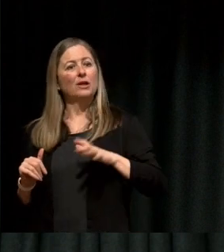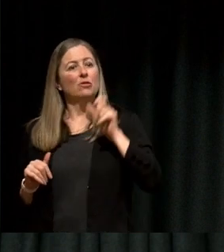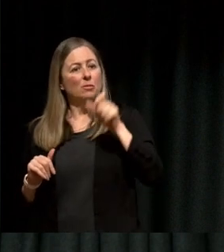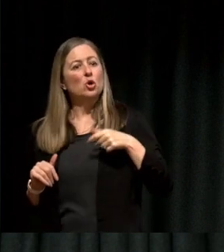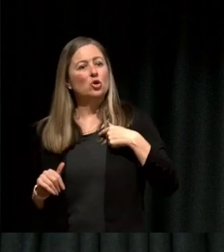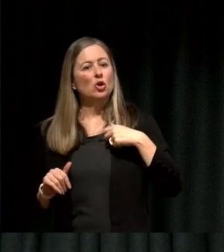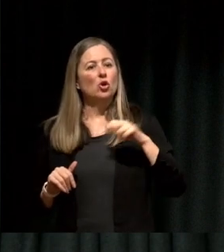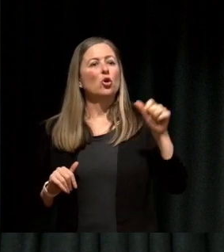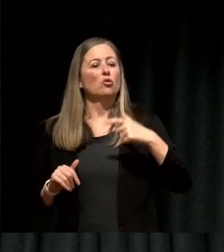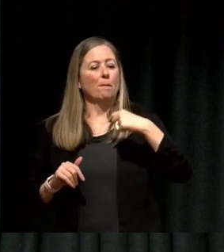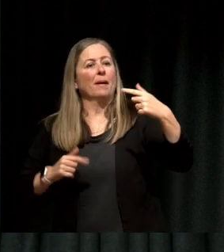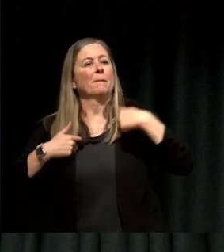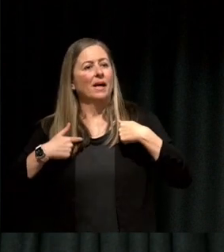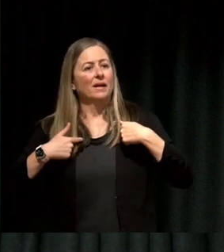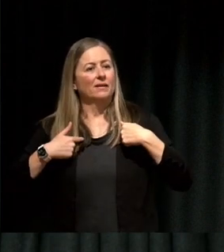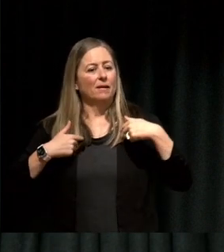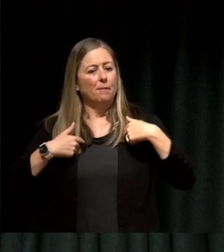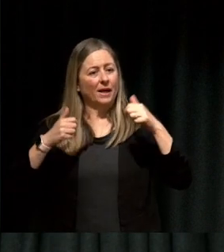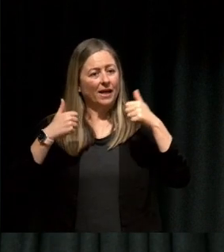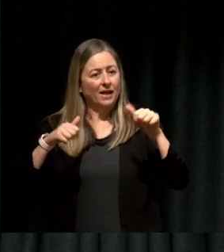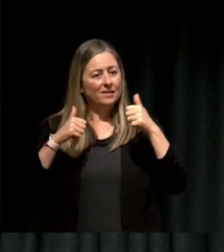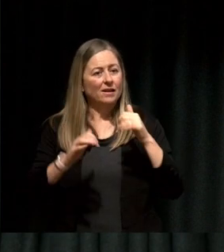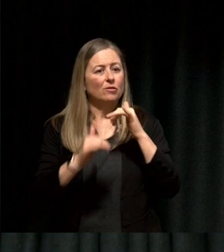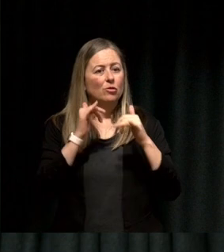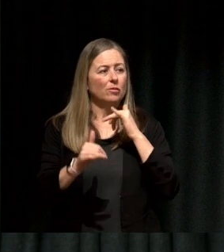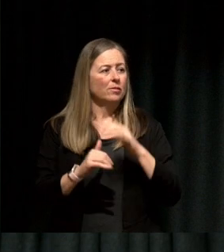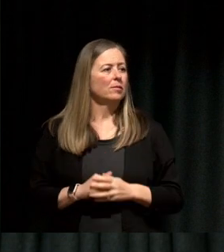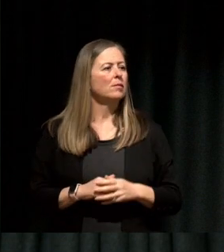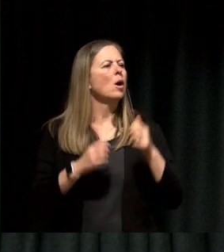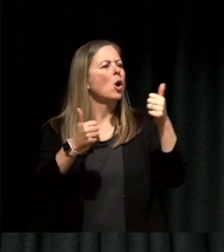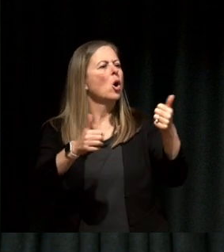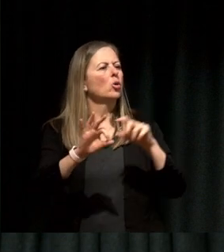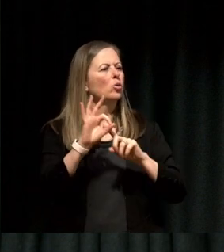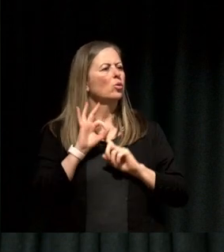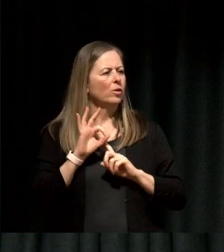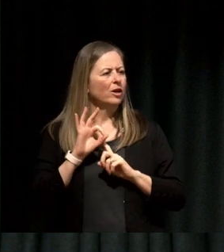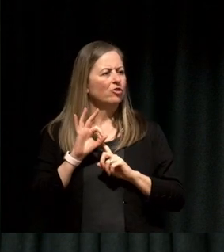Sandeep: Yeah, great question and many people come to us with this "how do I make something interesting?"